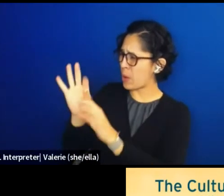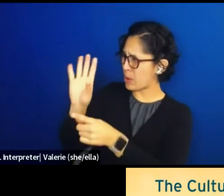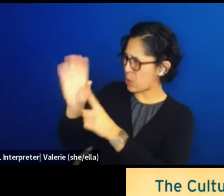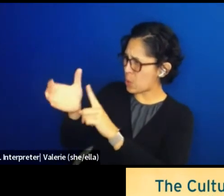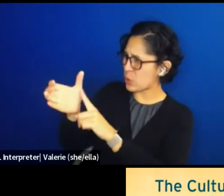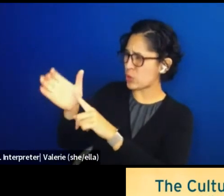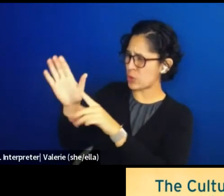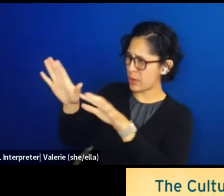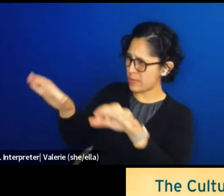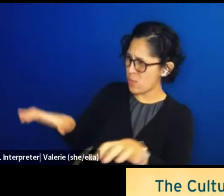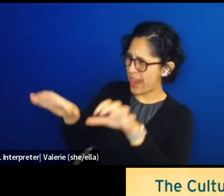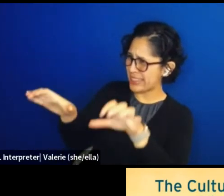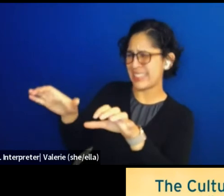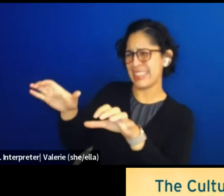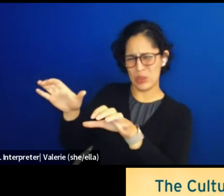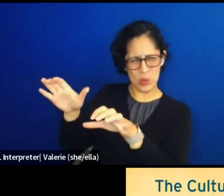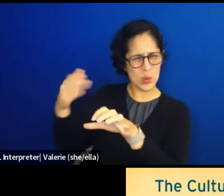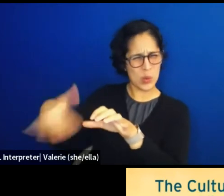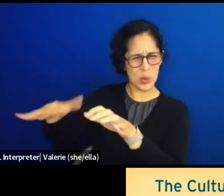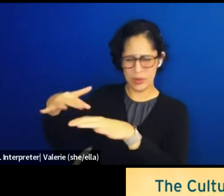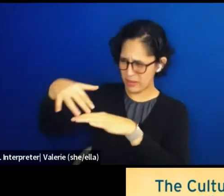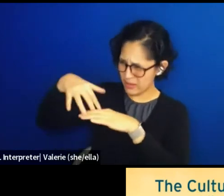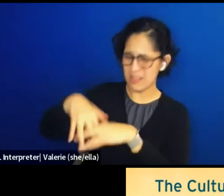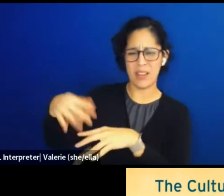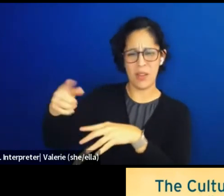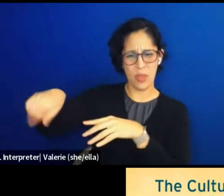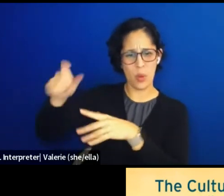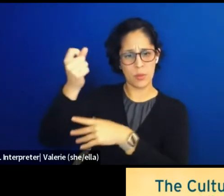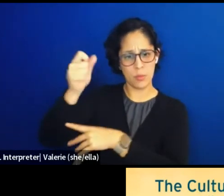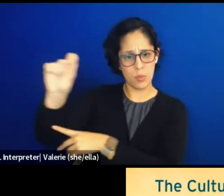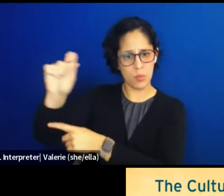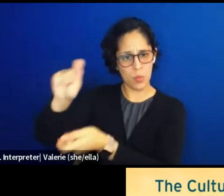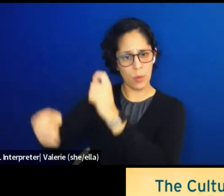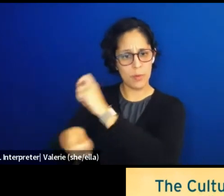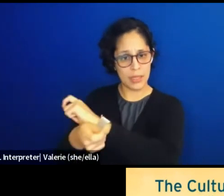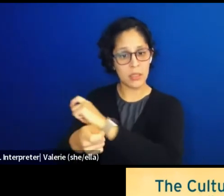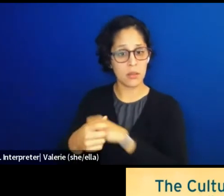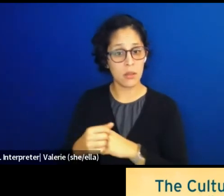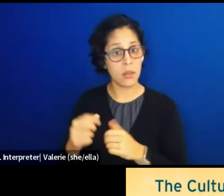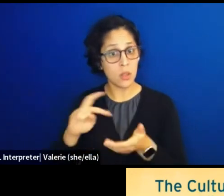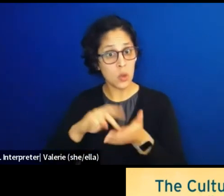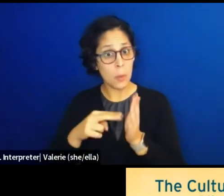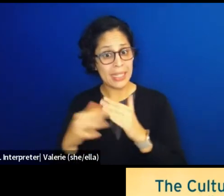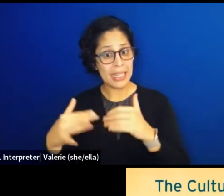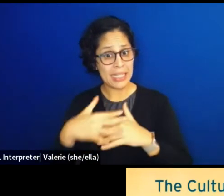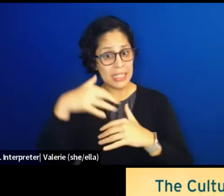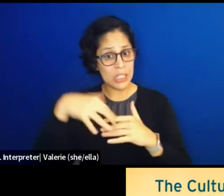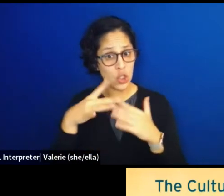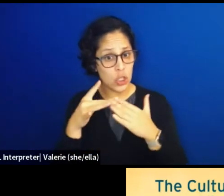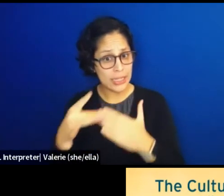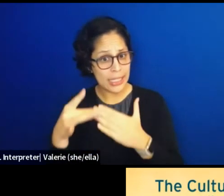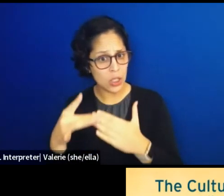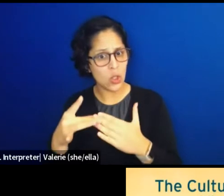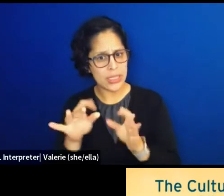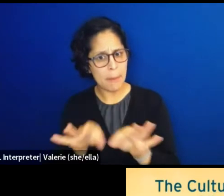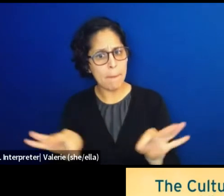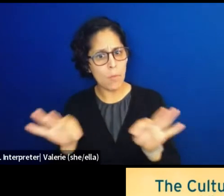So if it's true, that indigenous leadership is where we must begin our climate action. And if it's true, that culture is at the heart